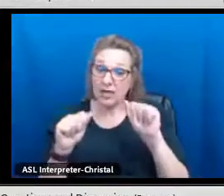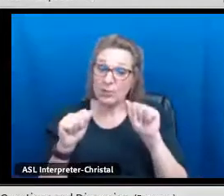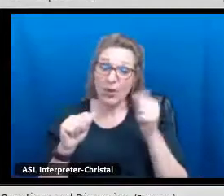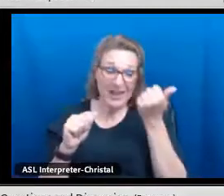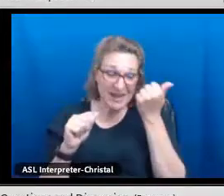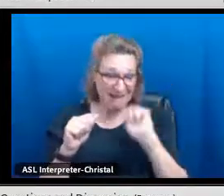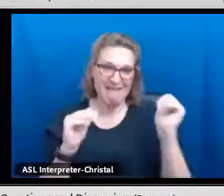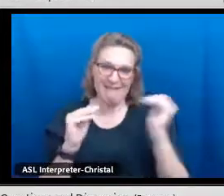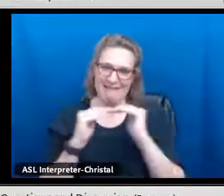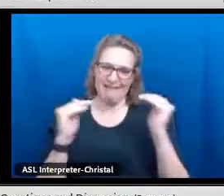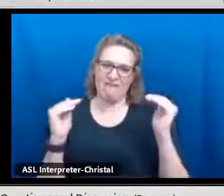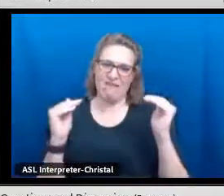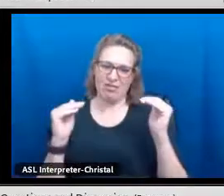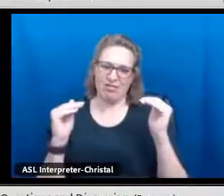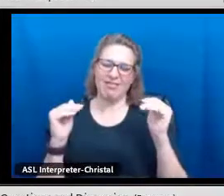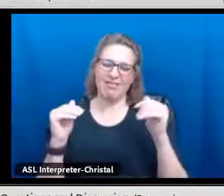that additional language as a plus.